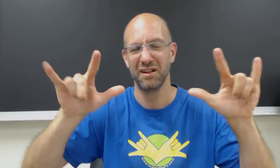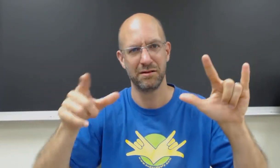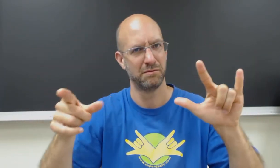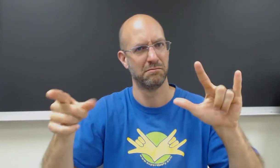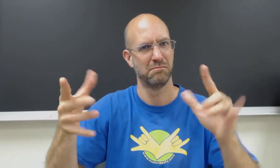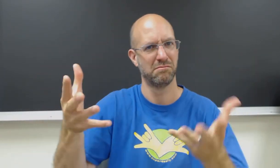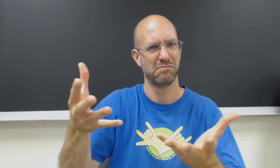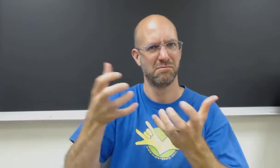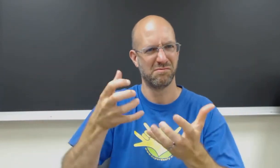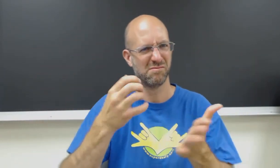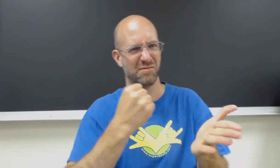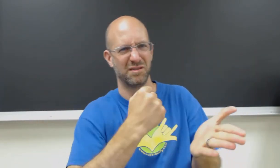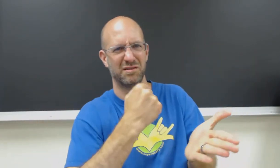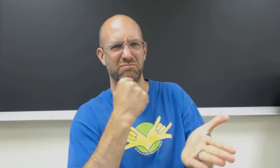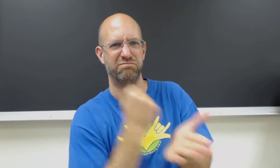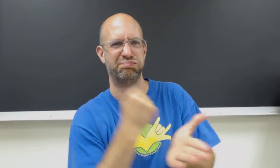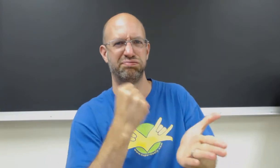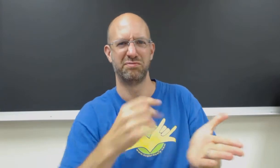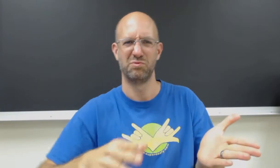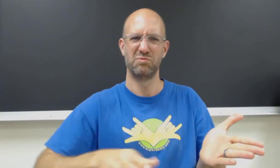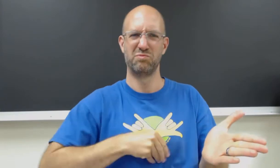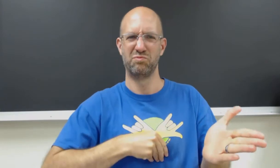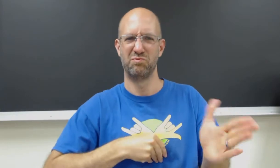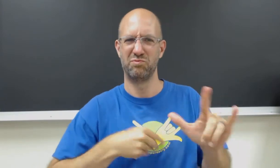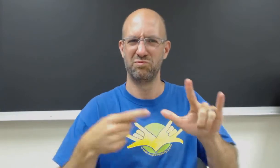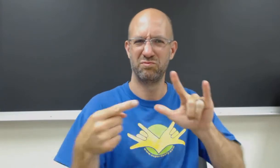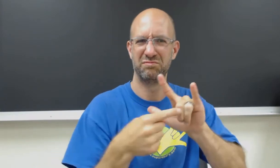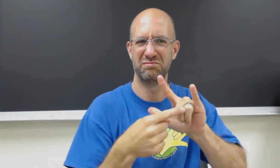He wanted to copyright and own that handshape.